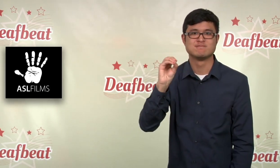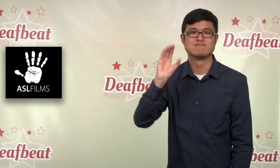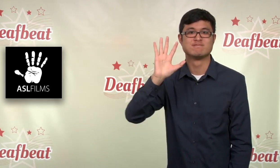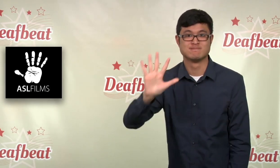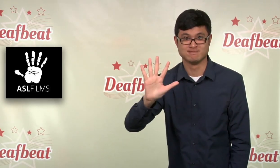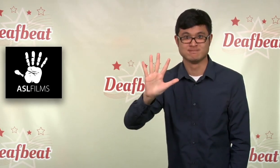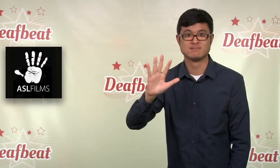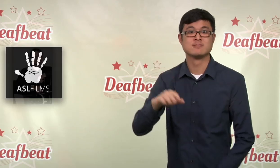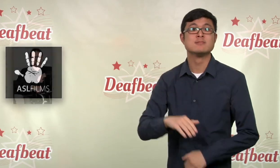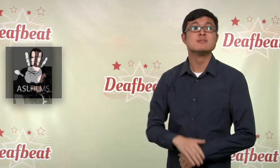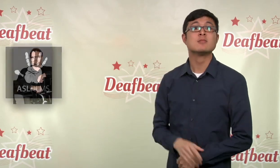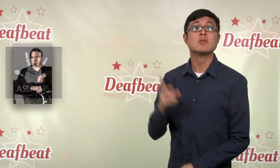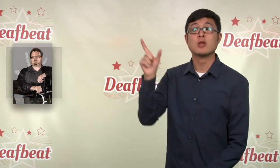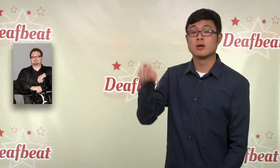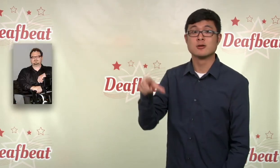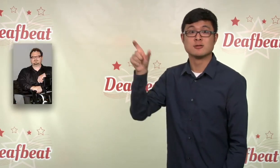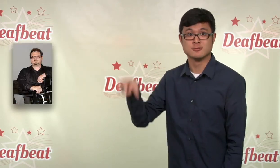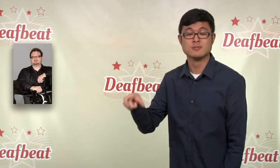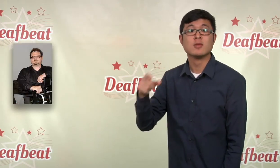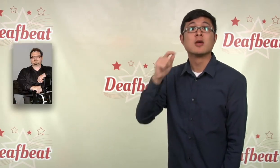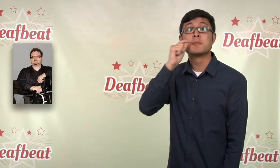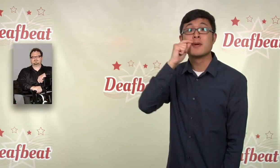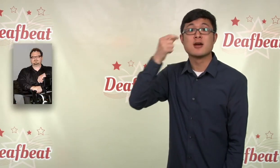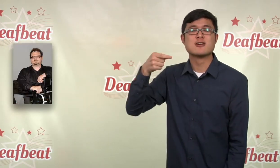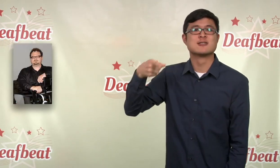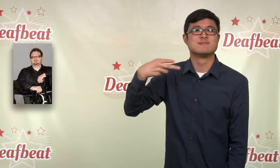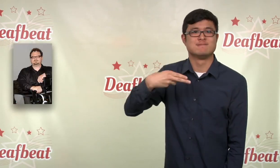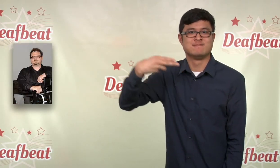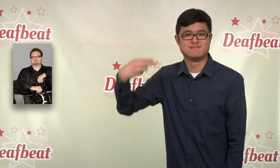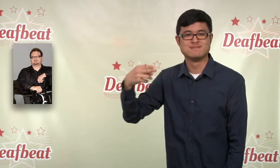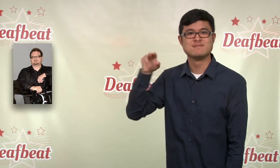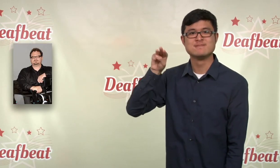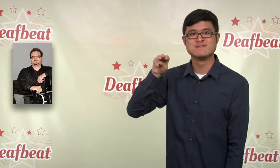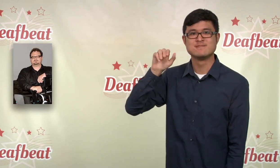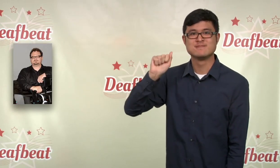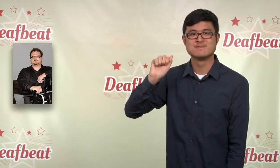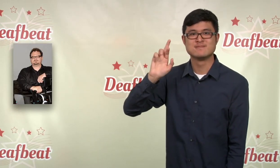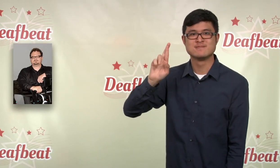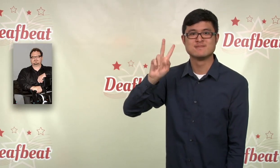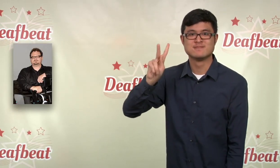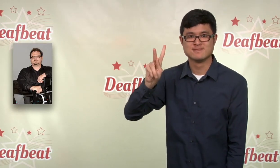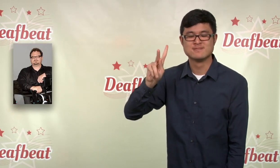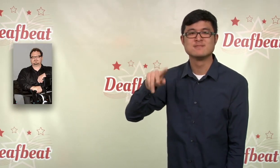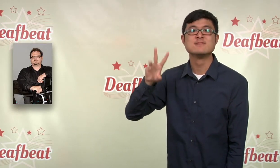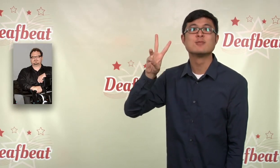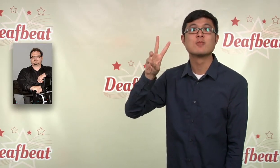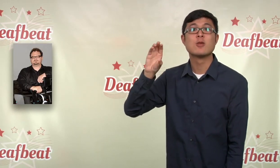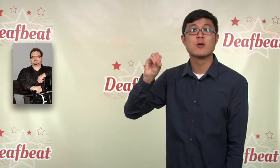and Mindy Moore and focuses on creating entertainment